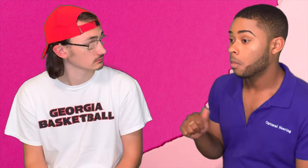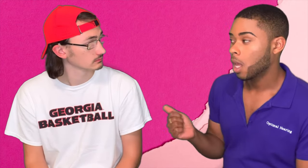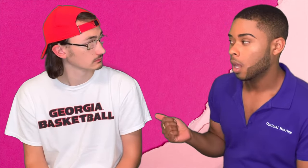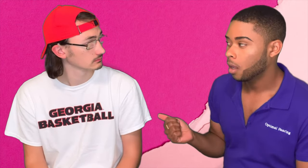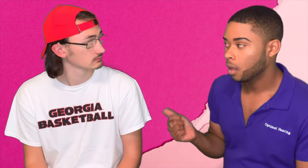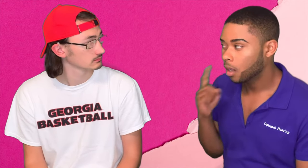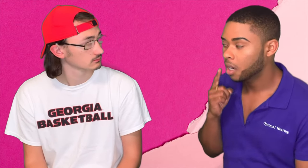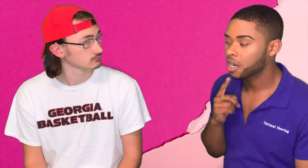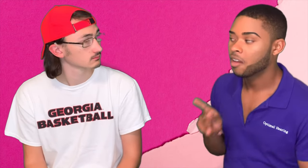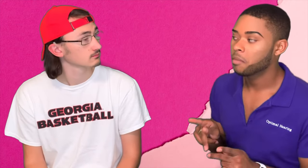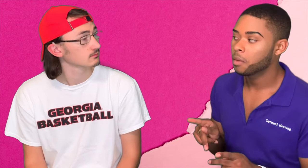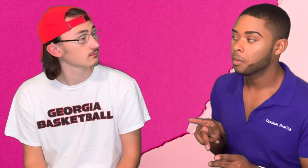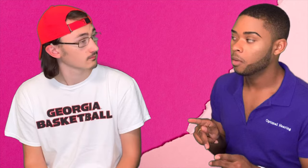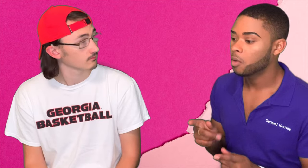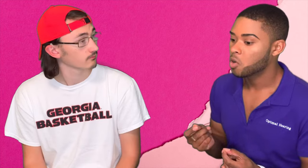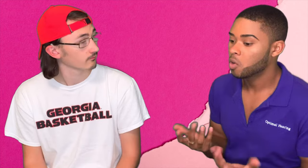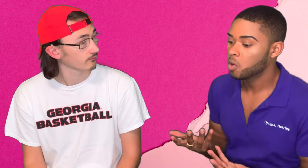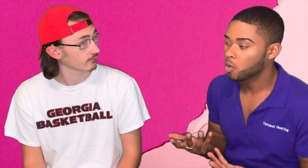Bryce: If you don't know other deaf people, what do you do?